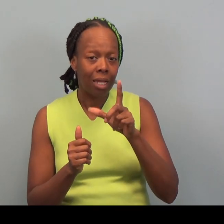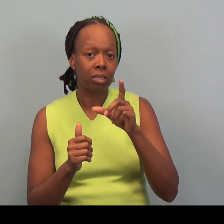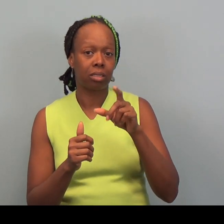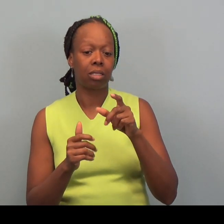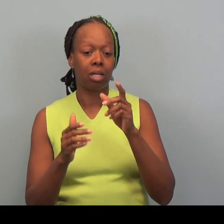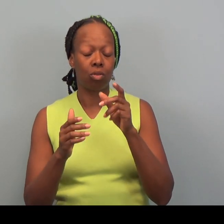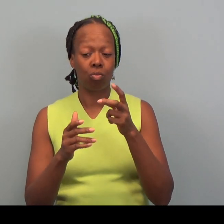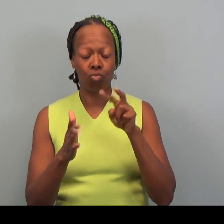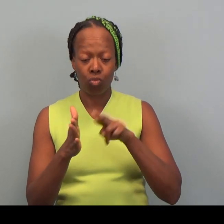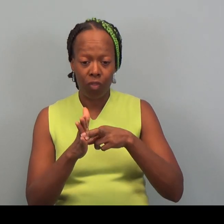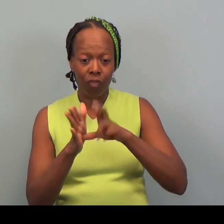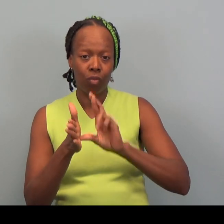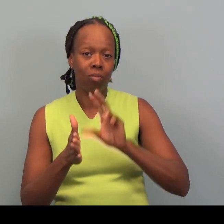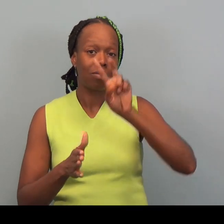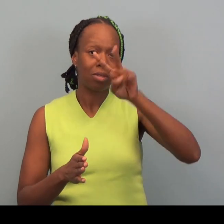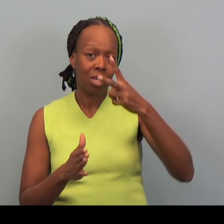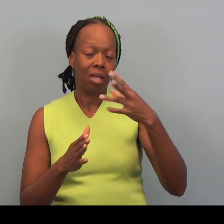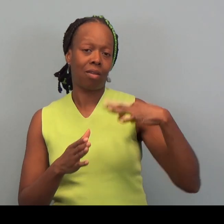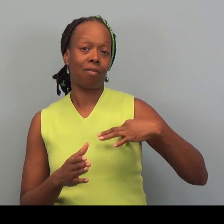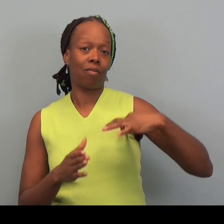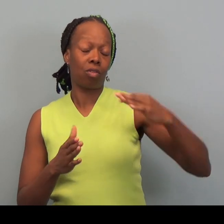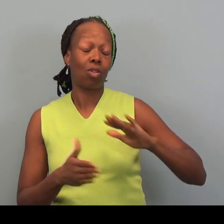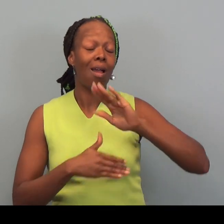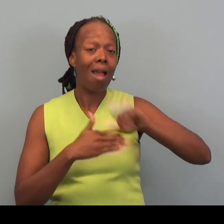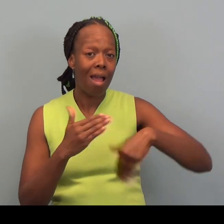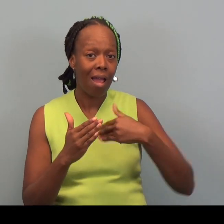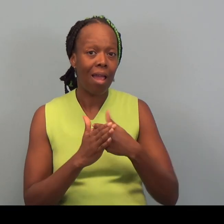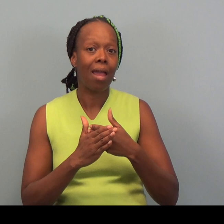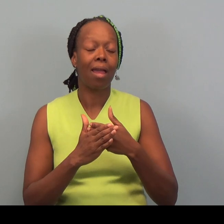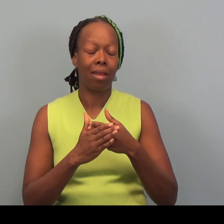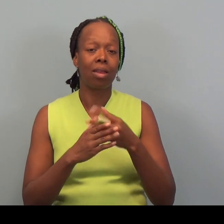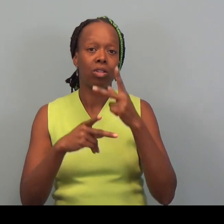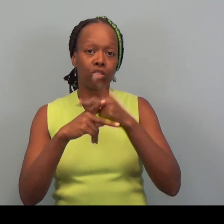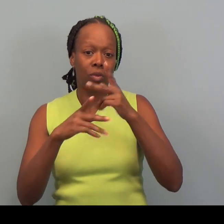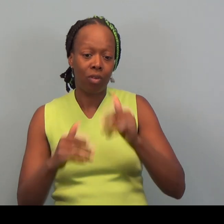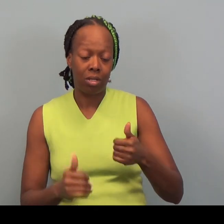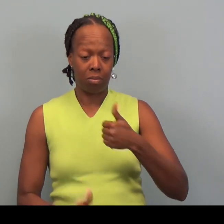And then overseen, supervised, by myself